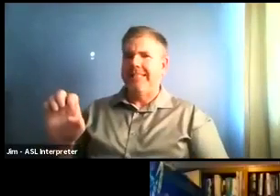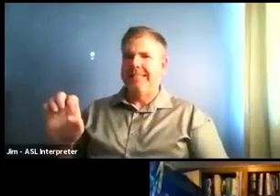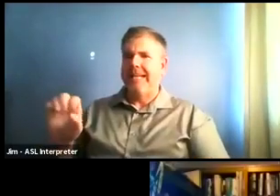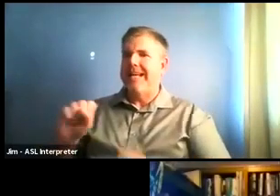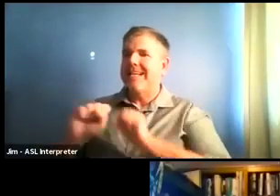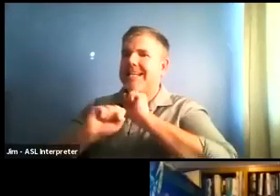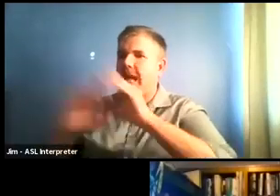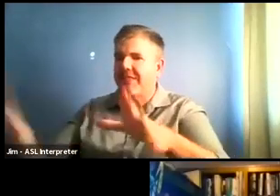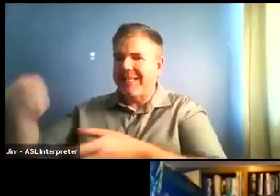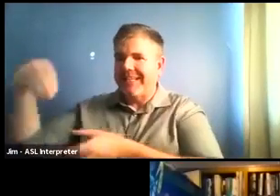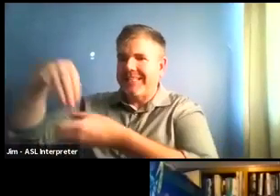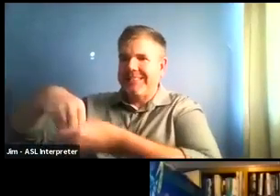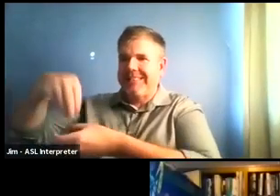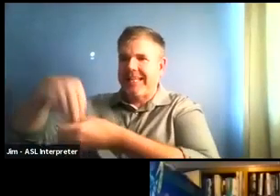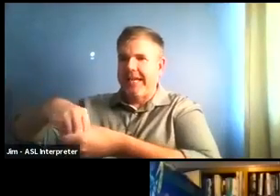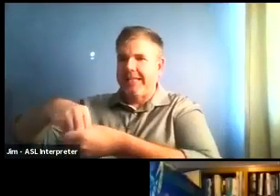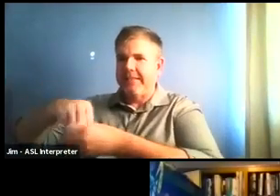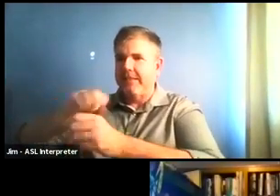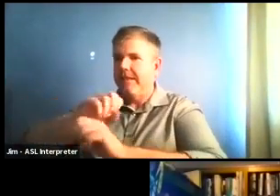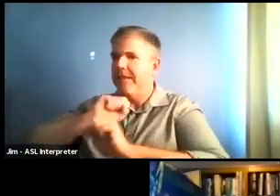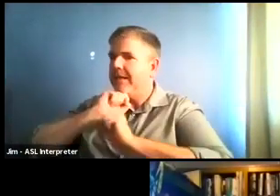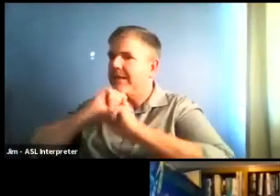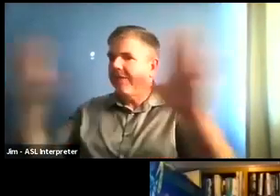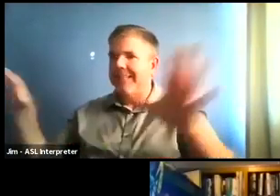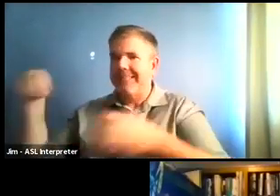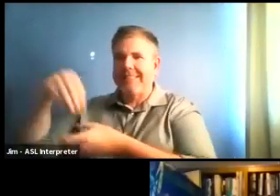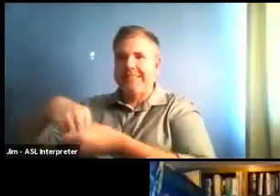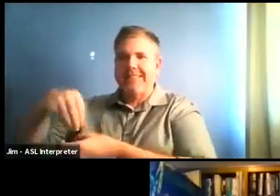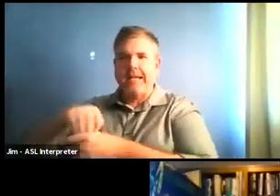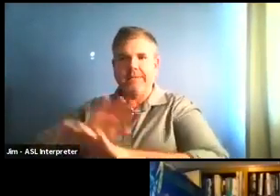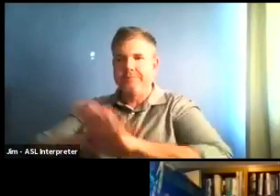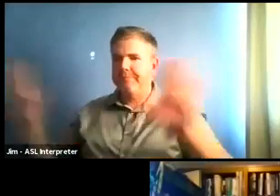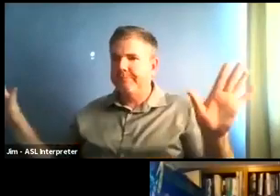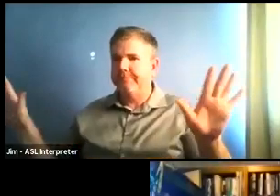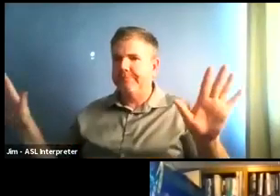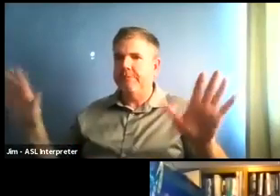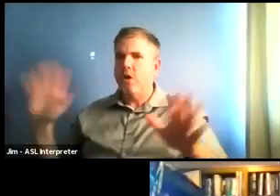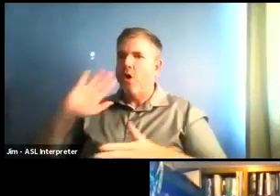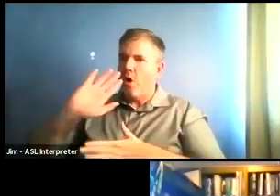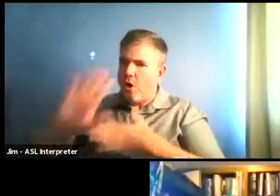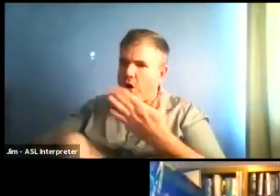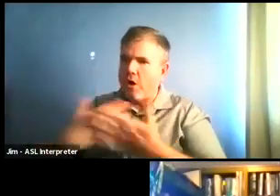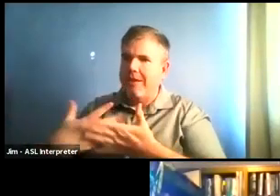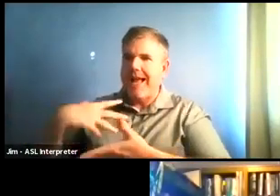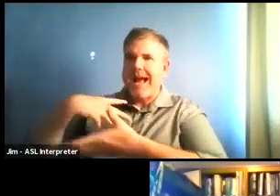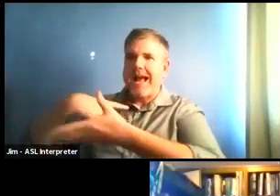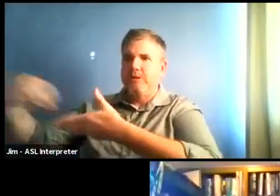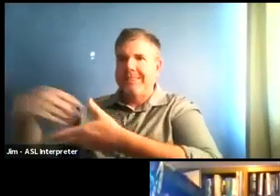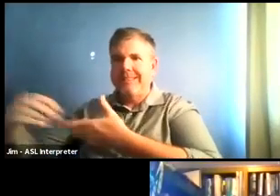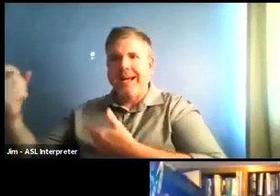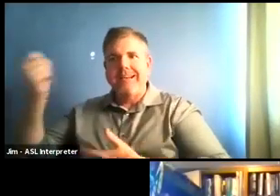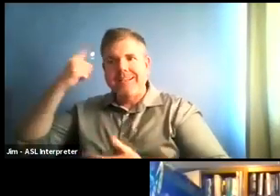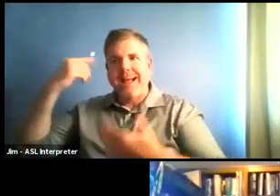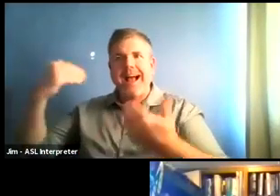And there's very specific mitigation measures that need to be followed. And in terms of social physical distancing